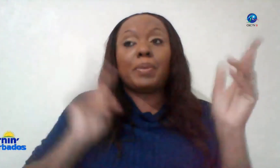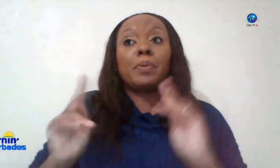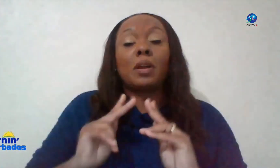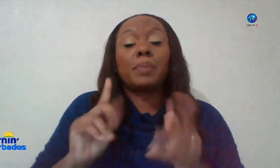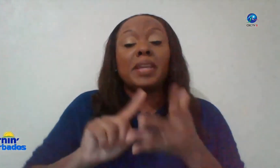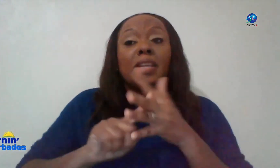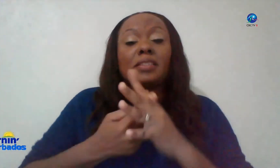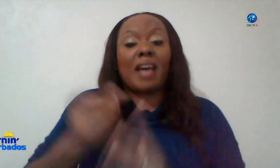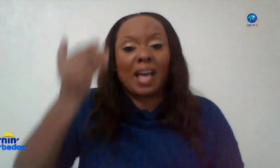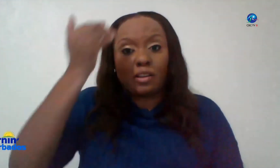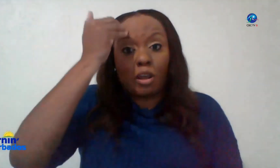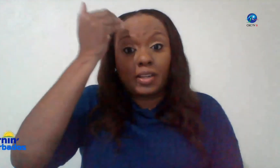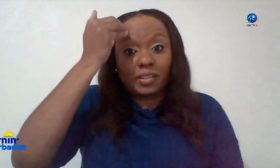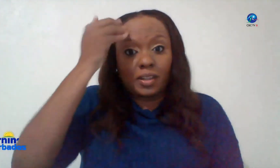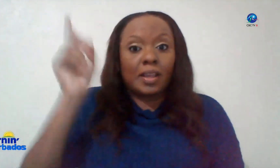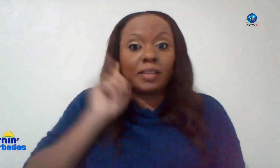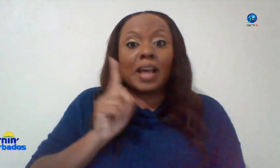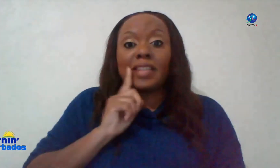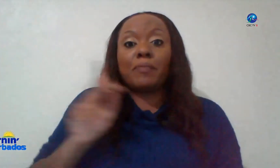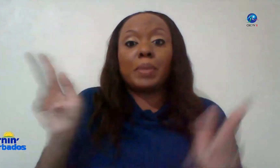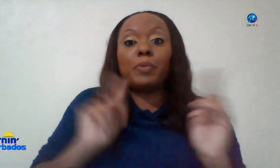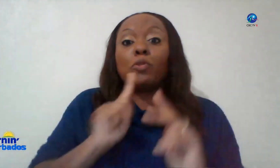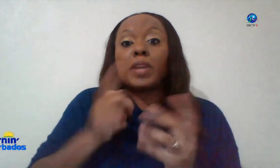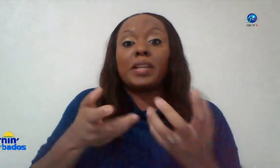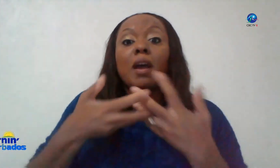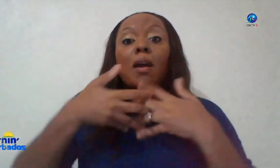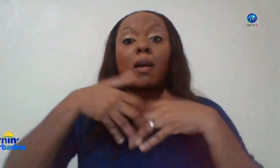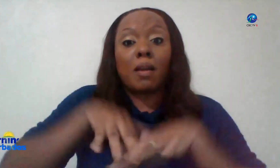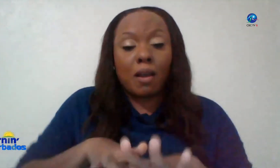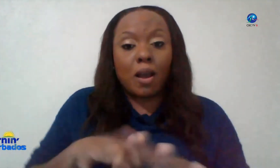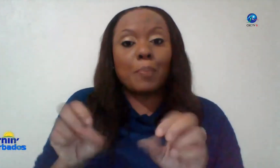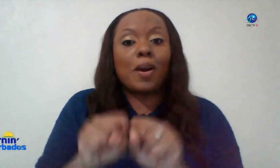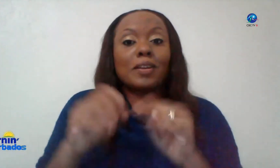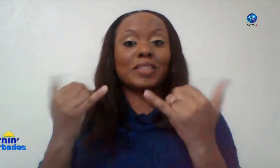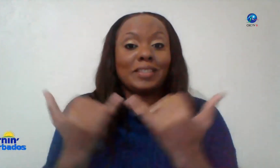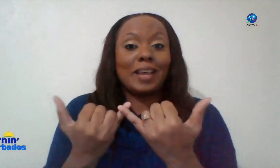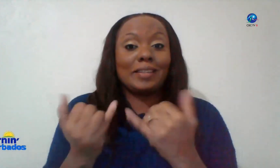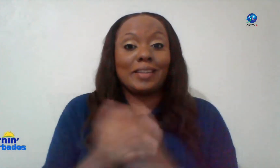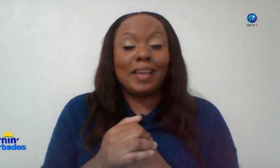know that people are beginning to acknowledge that that people really are a part of society